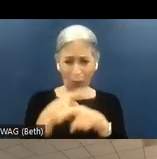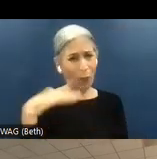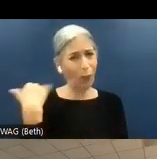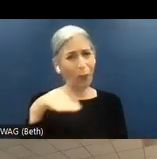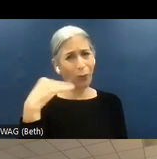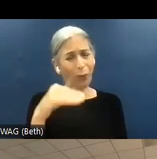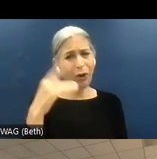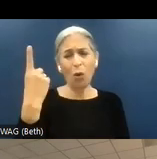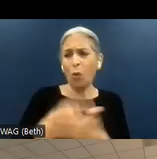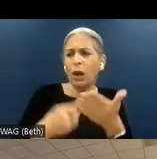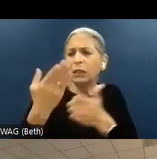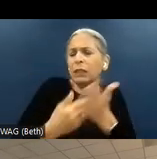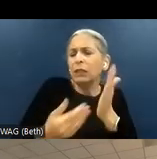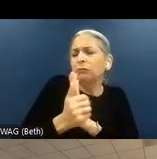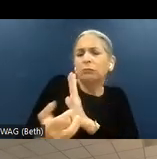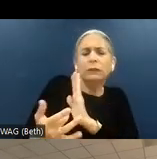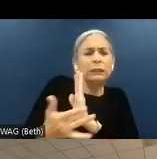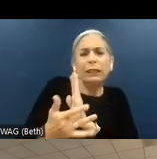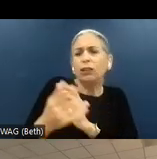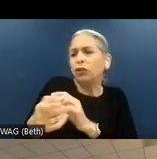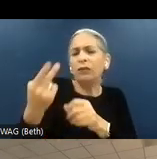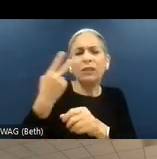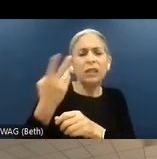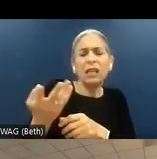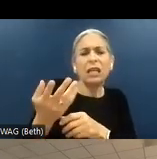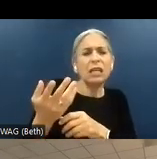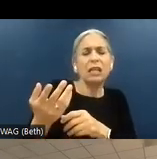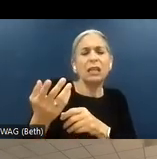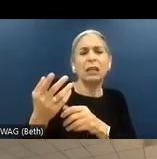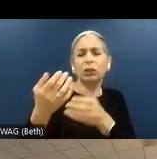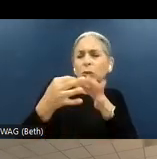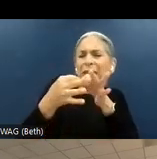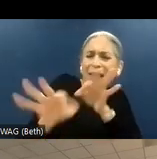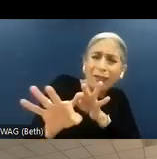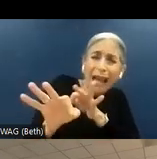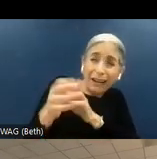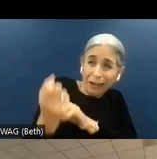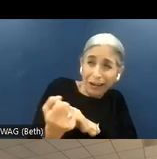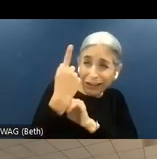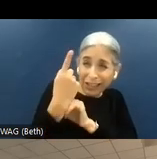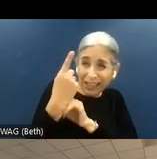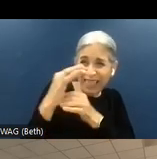are some techniques you have seen done to simplify how the guidelines are presented